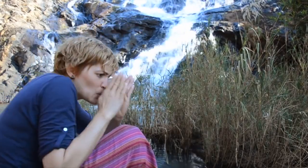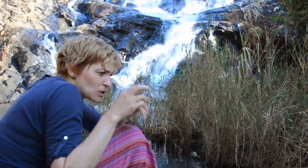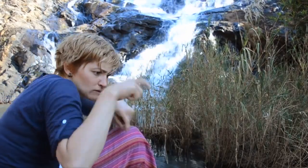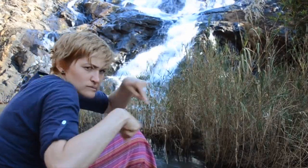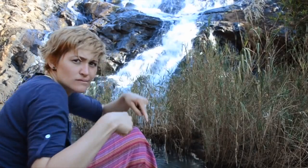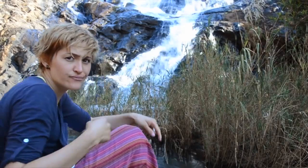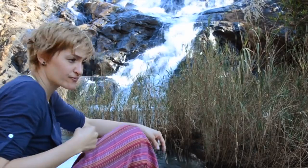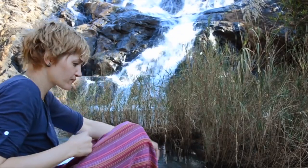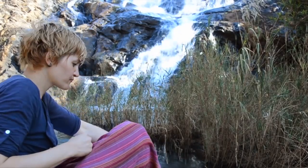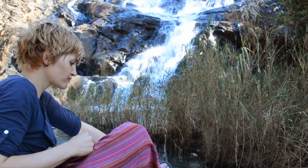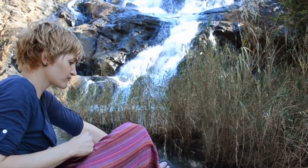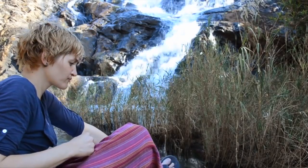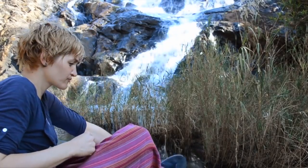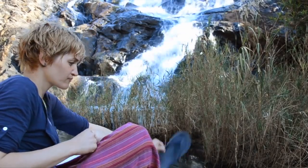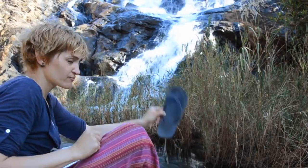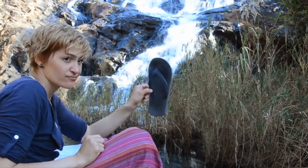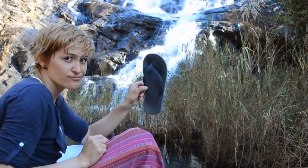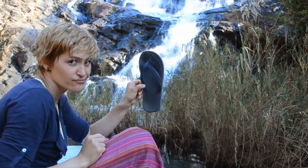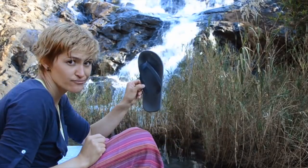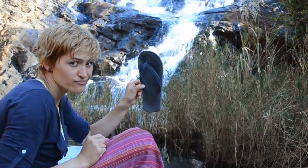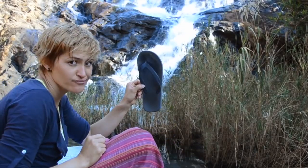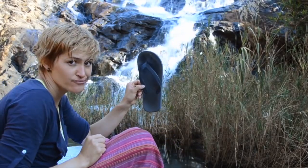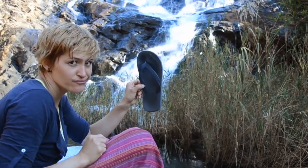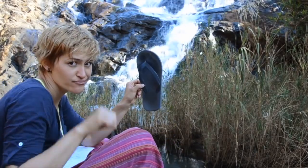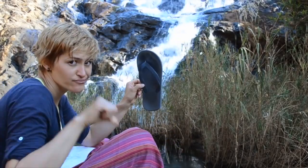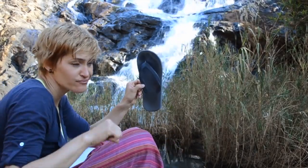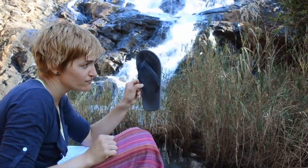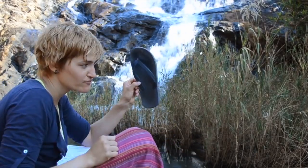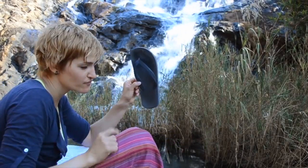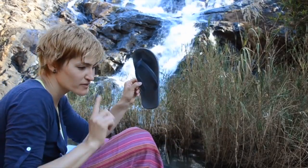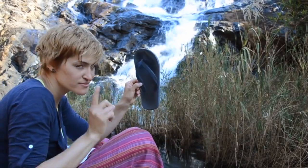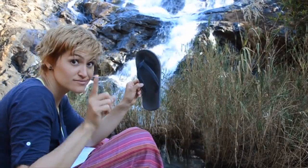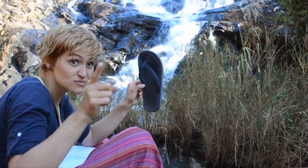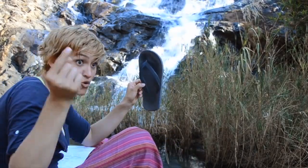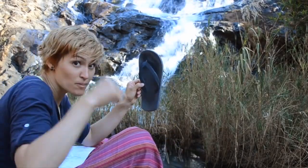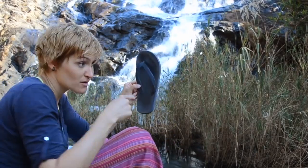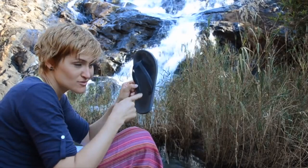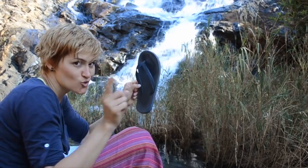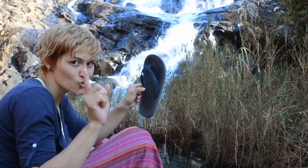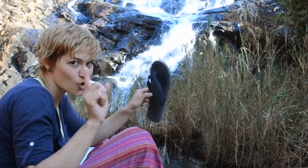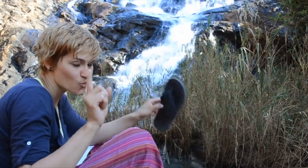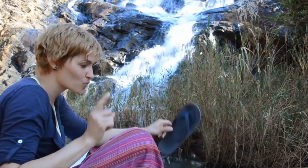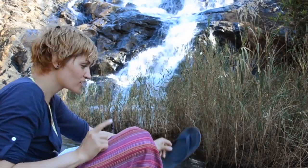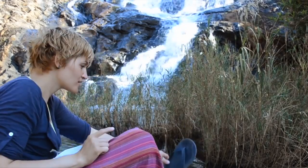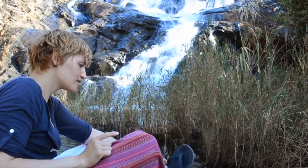through the woods. I wore the wrong kind of shoes. Keep in mind when you come and visit this place to use the right